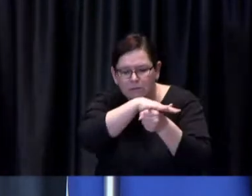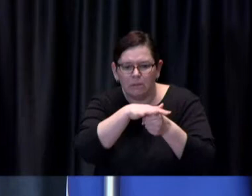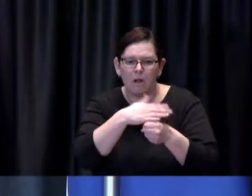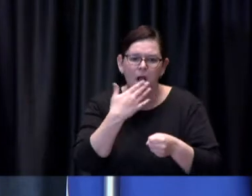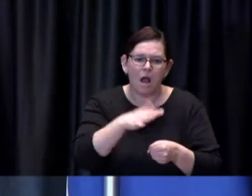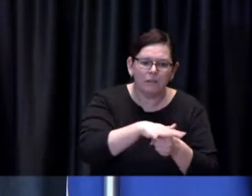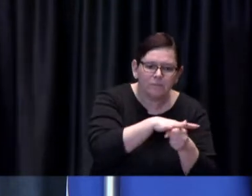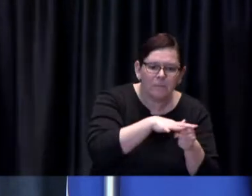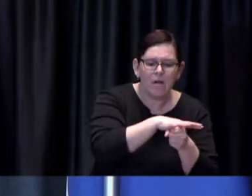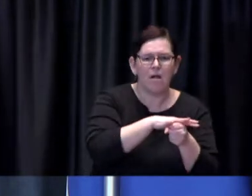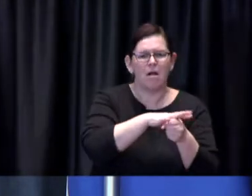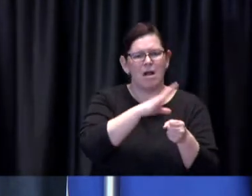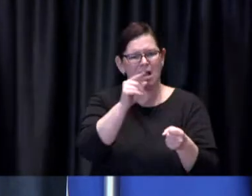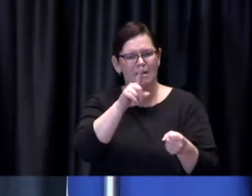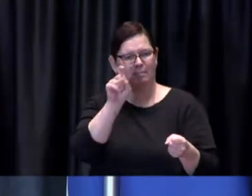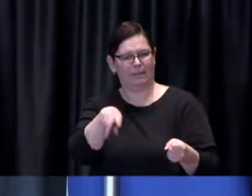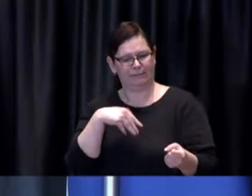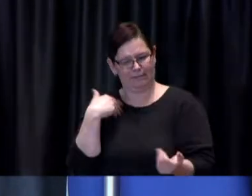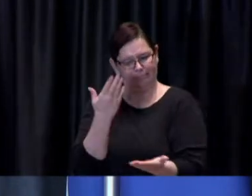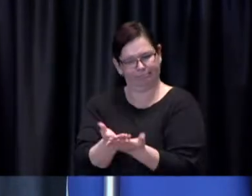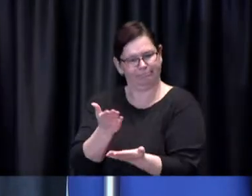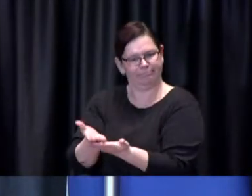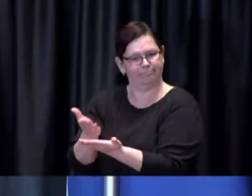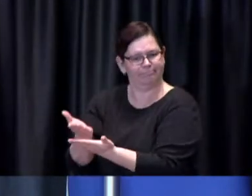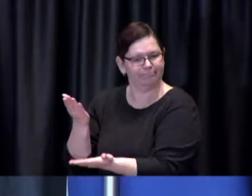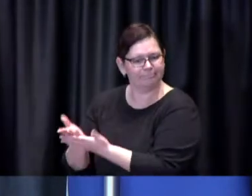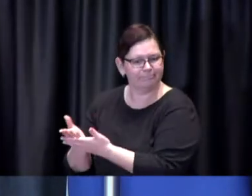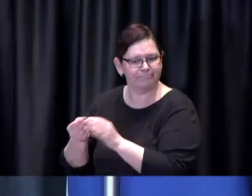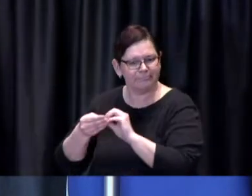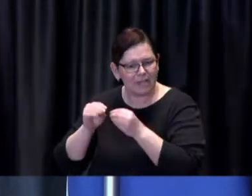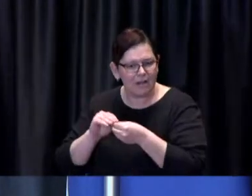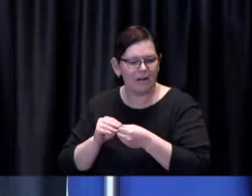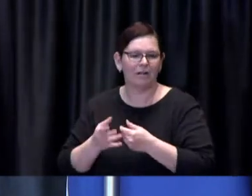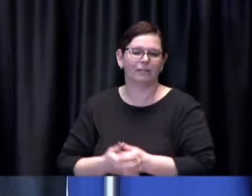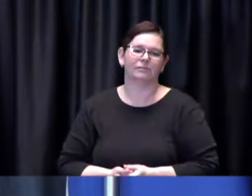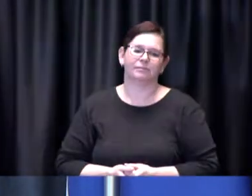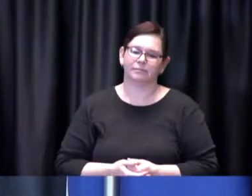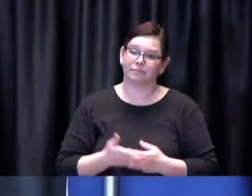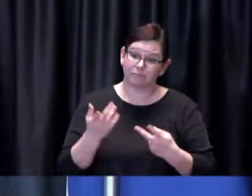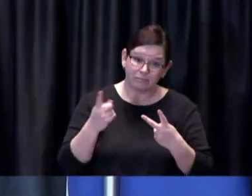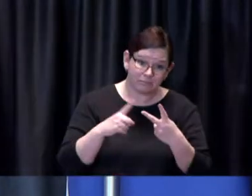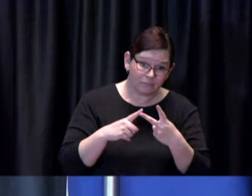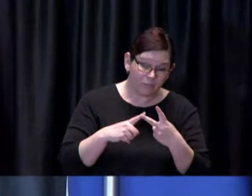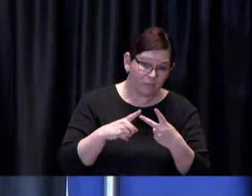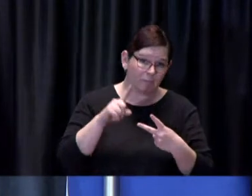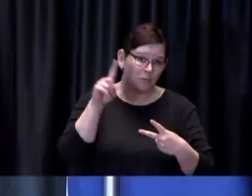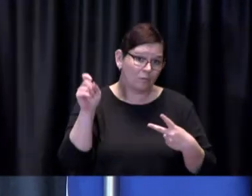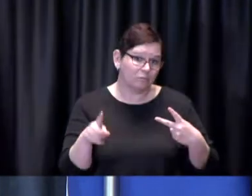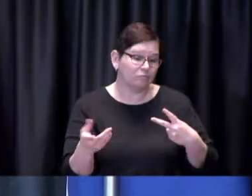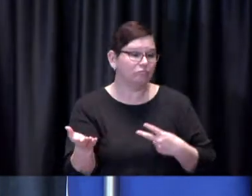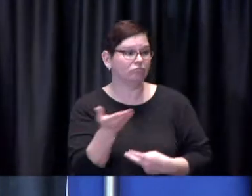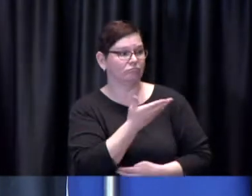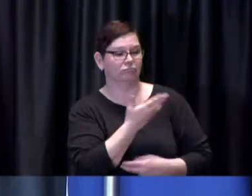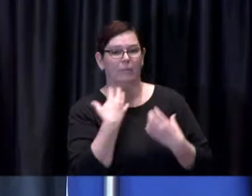Denise: Thank you Dr. de Villa and my follow-up is for um Mayor Tory uh Mayor I know you've um